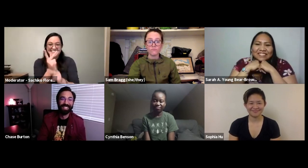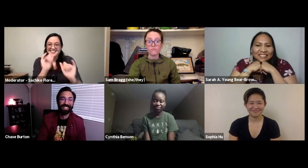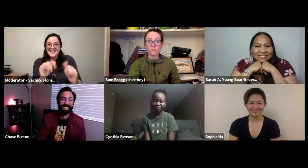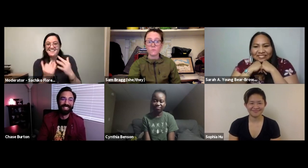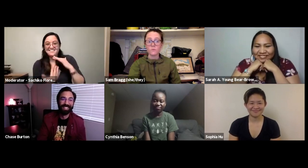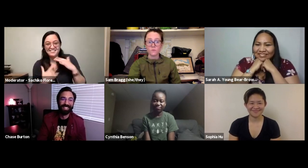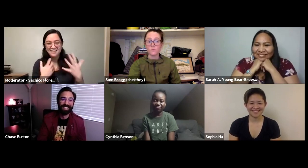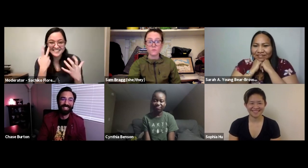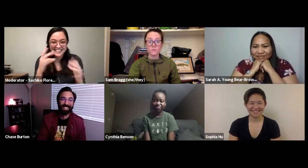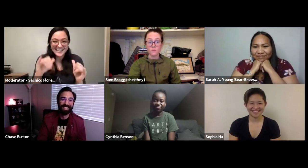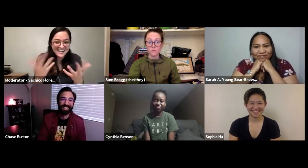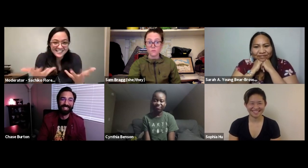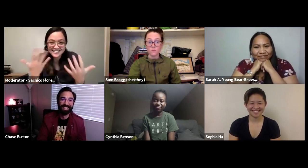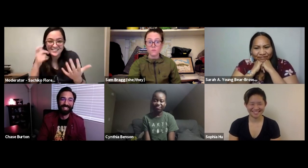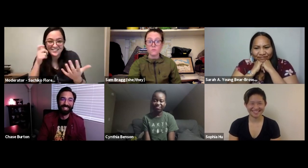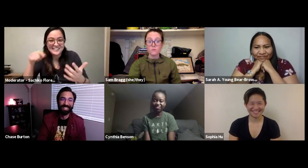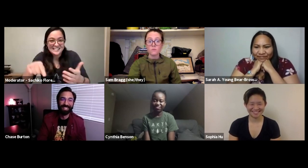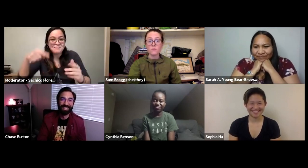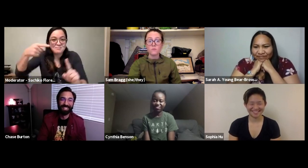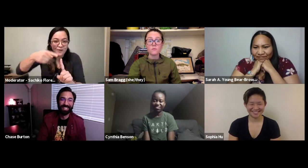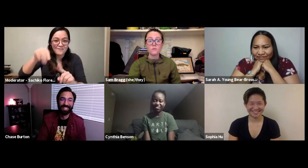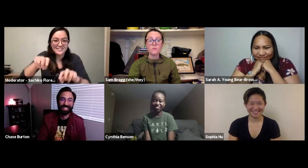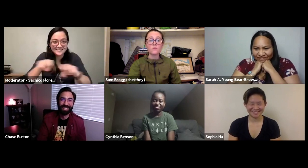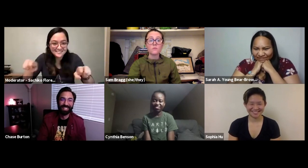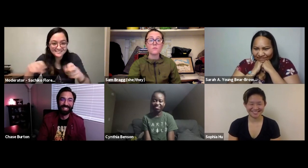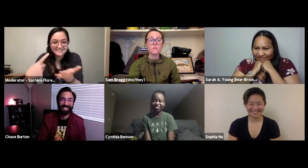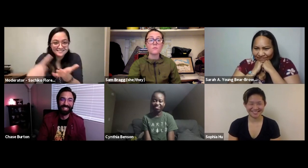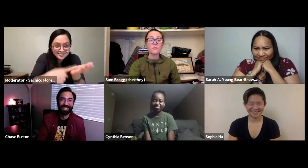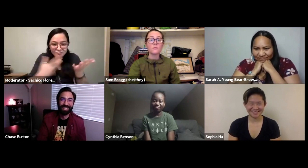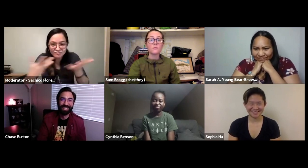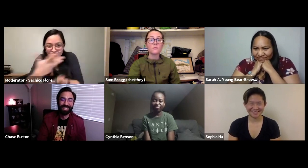upset. SACHIKO: Thank you for sharing. I'm still angry. SACHIKO: Keep that fire in you! I mean this